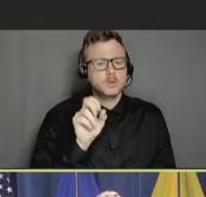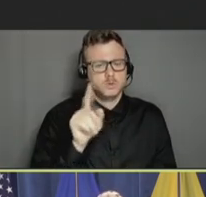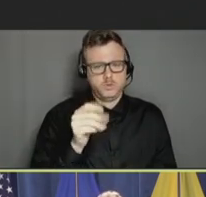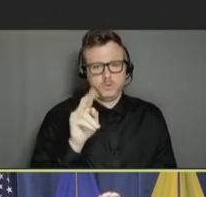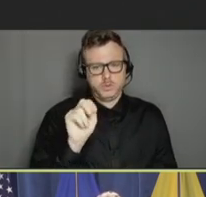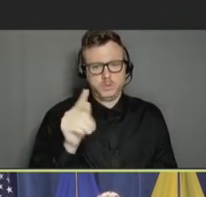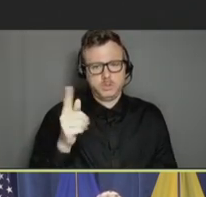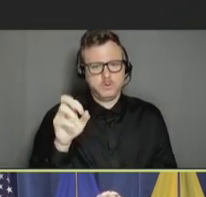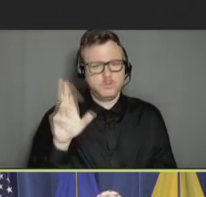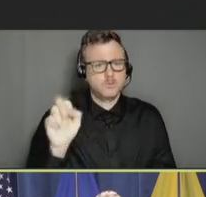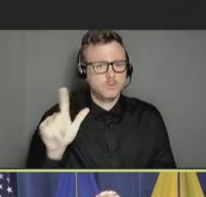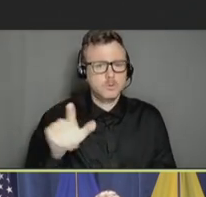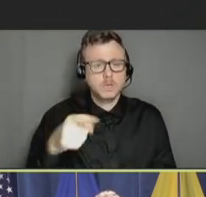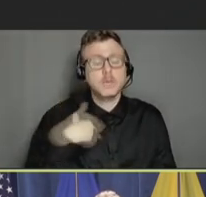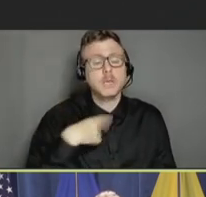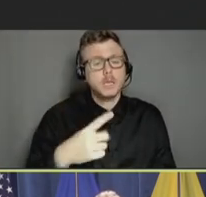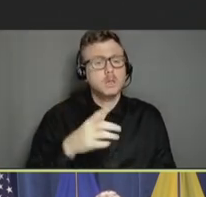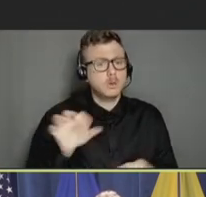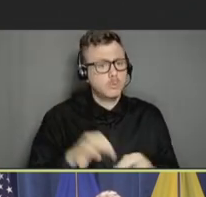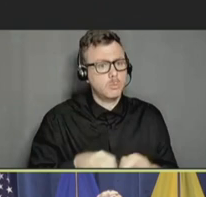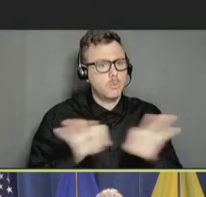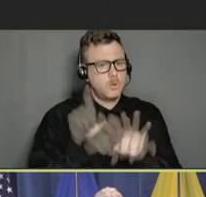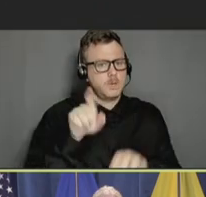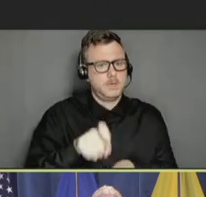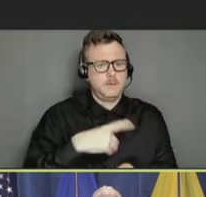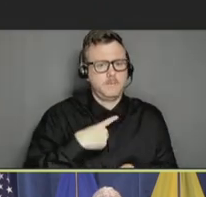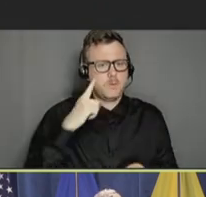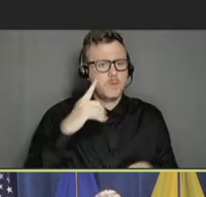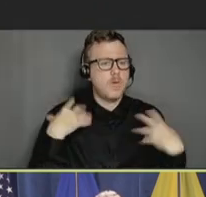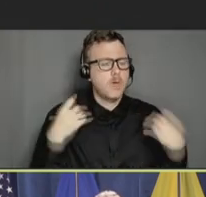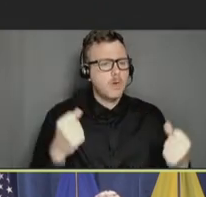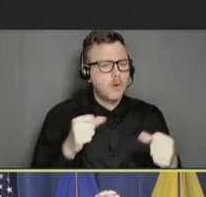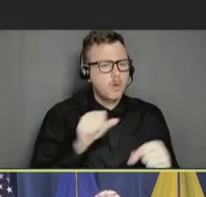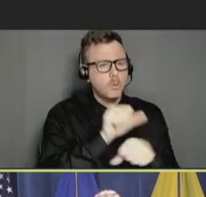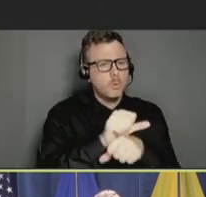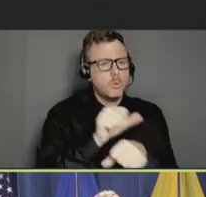the urgent need to address the health worker burnout crisis across the country.